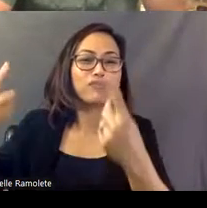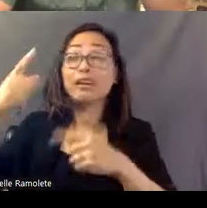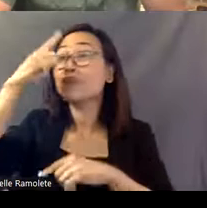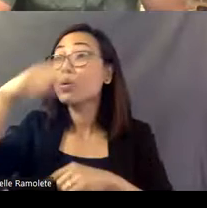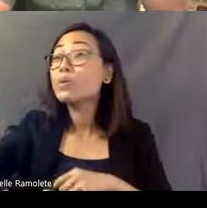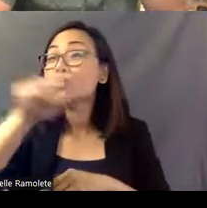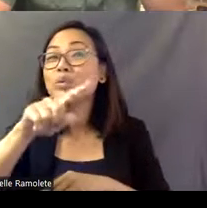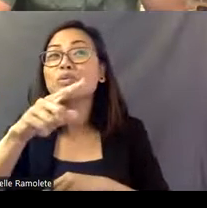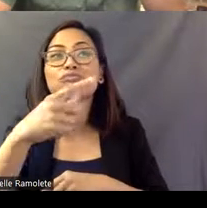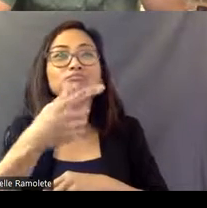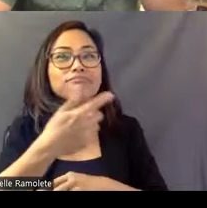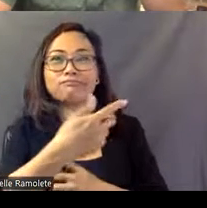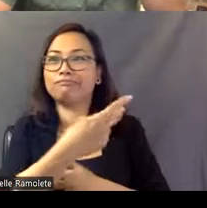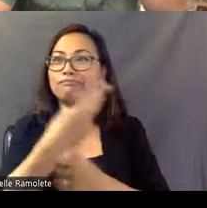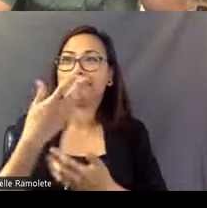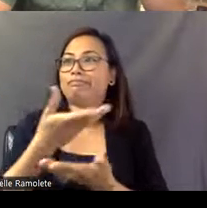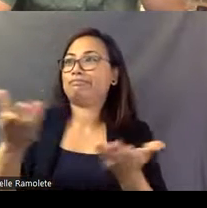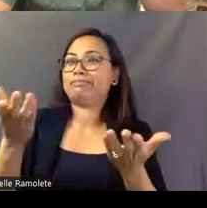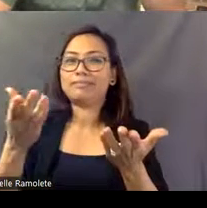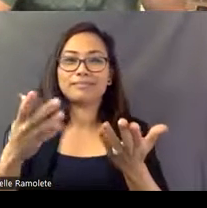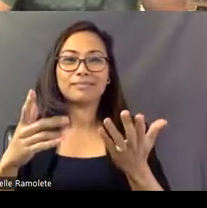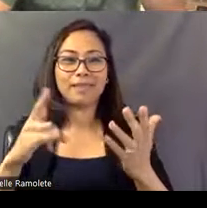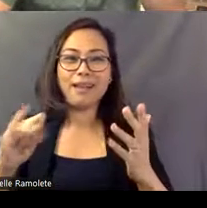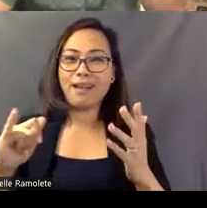Just come here and you can see for you- and for you, and for all of you- to cheer that